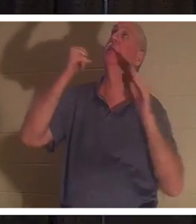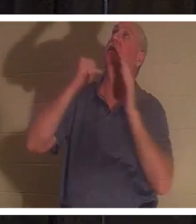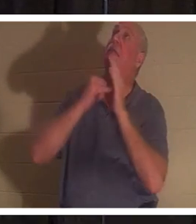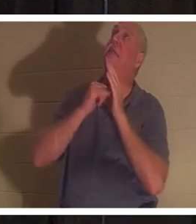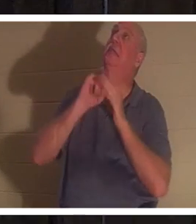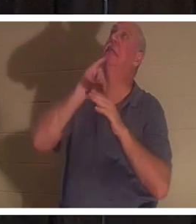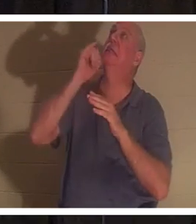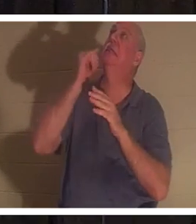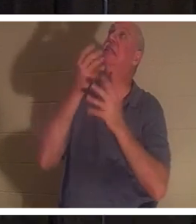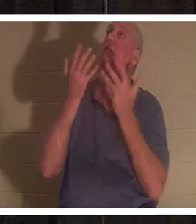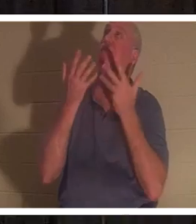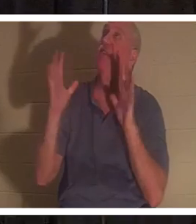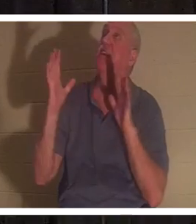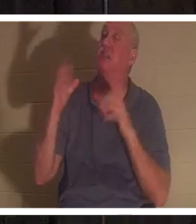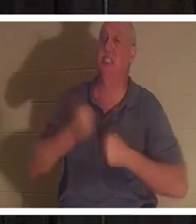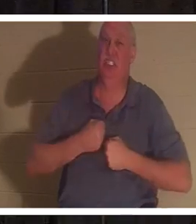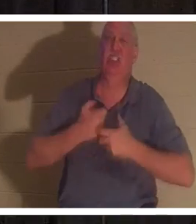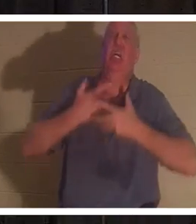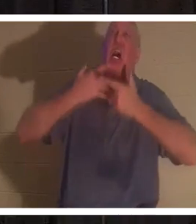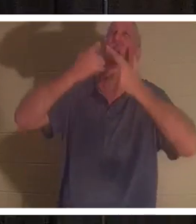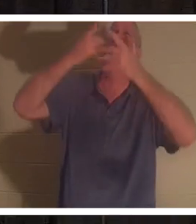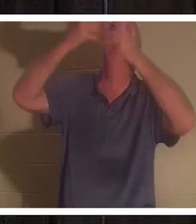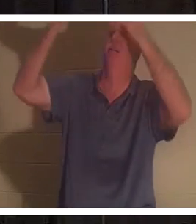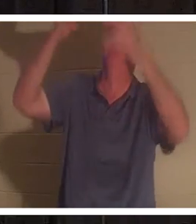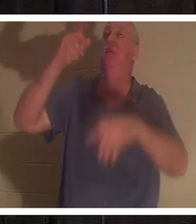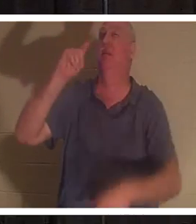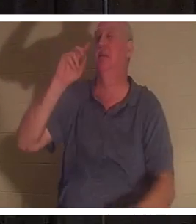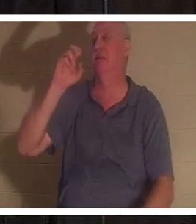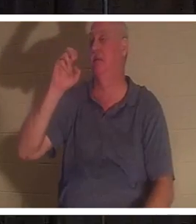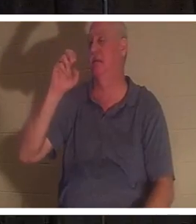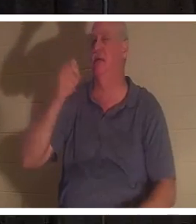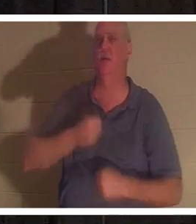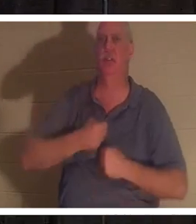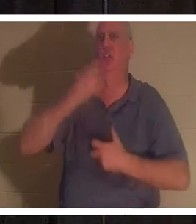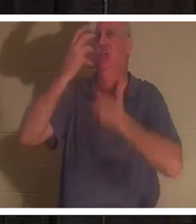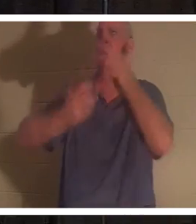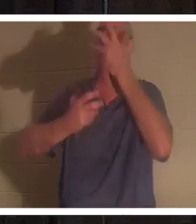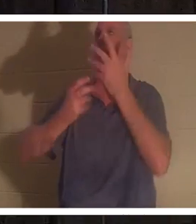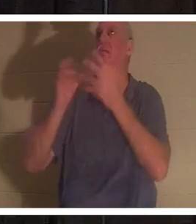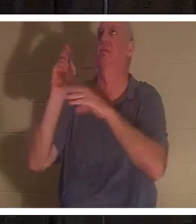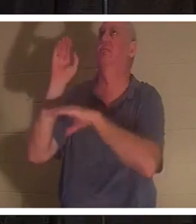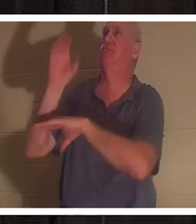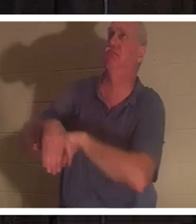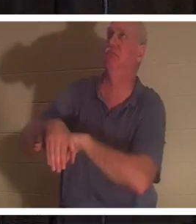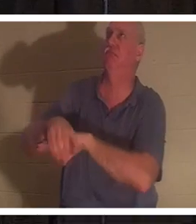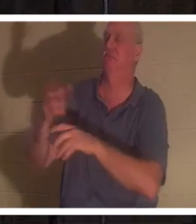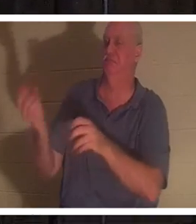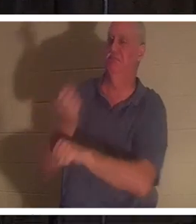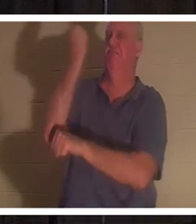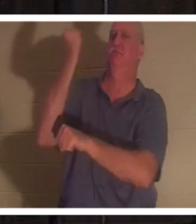from the cross. It was "tetelestai" It was a shout of triumph. What does it mean? Tetelestai means, it